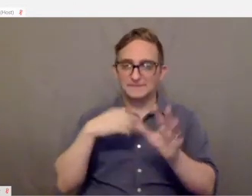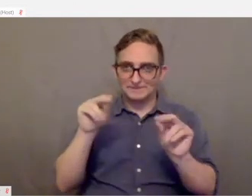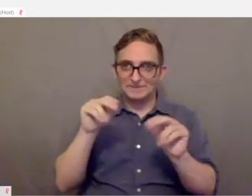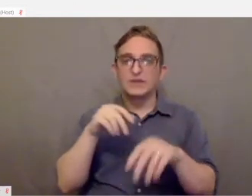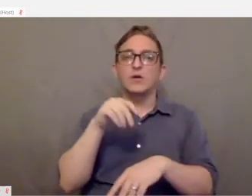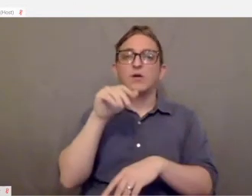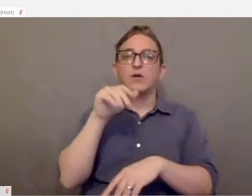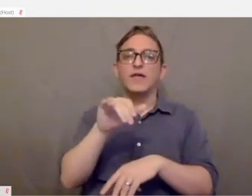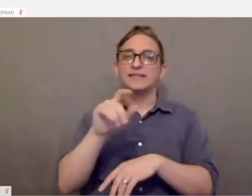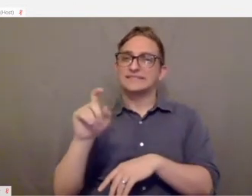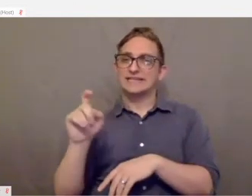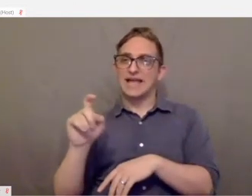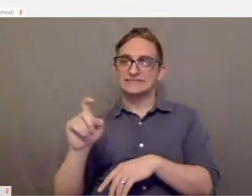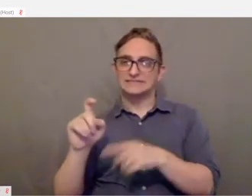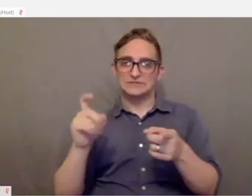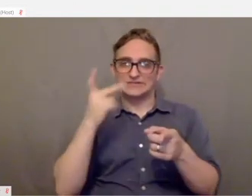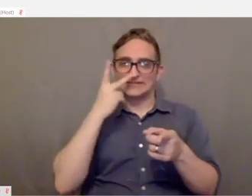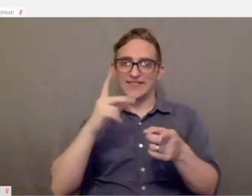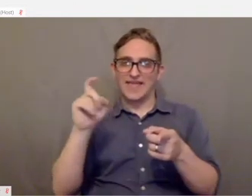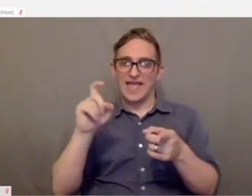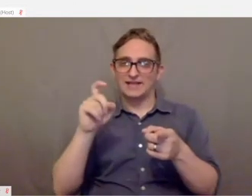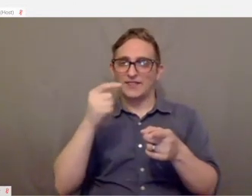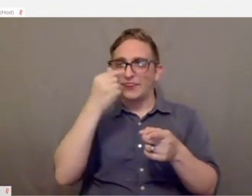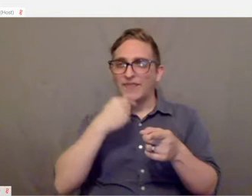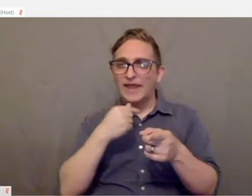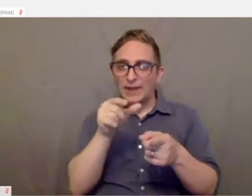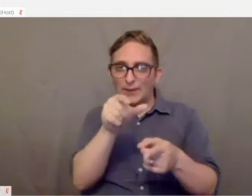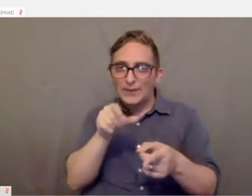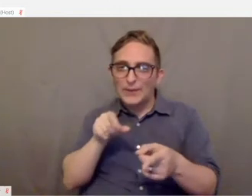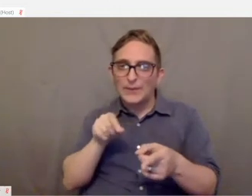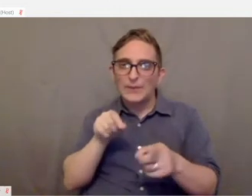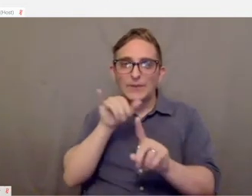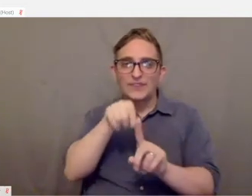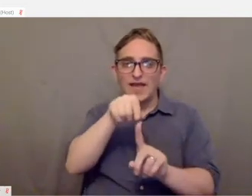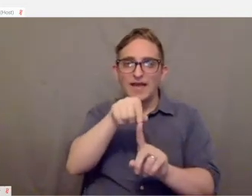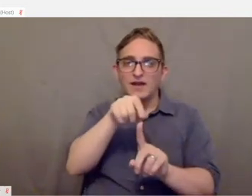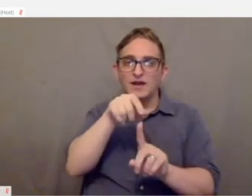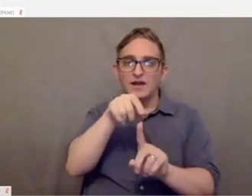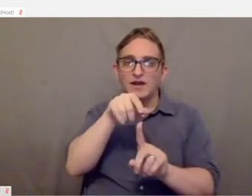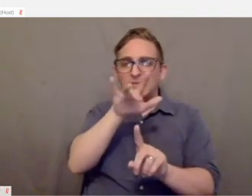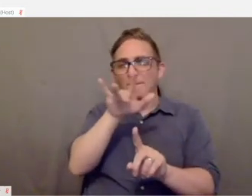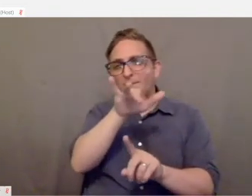These are the X buttons, this little thin button that's towards the middle of the frame